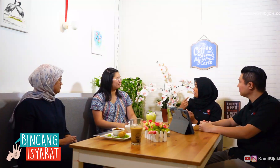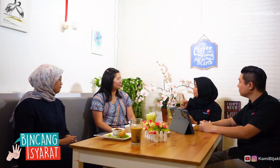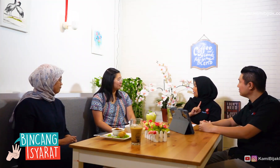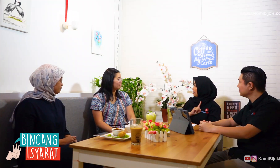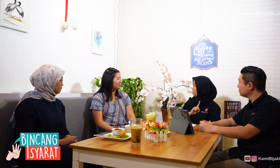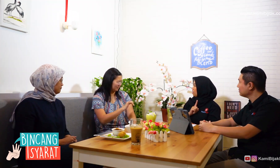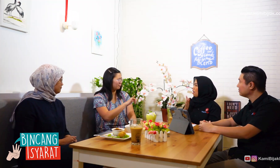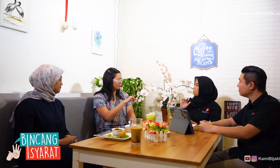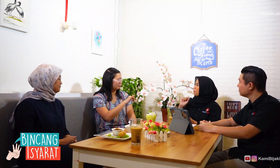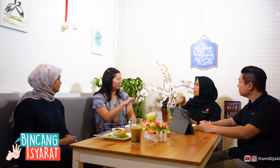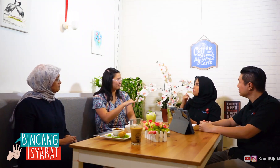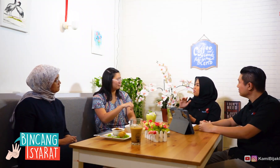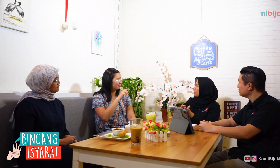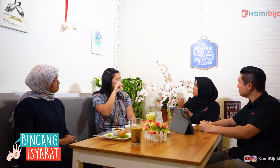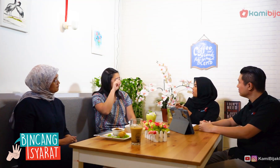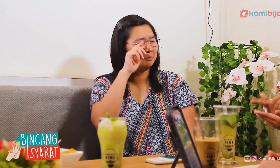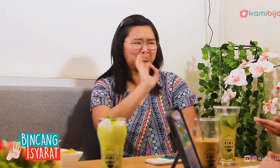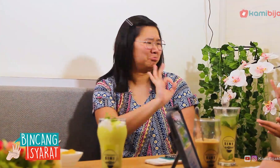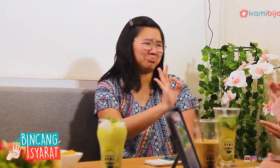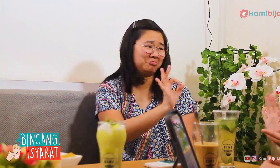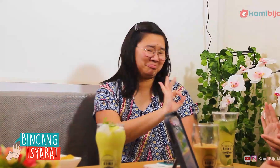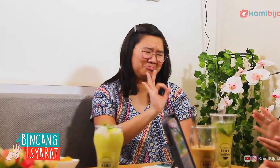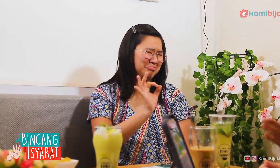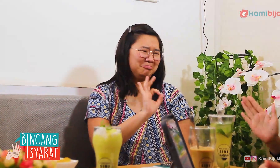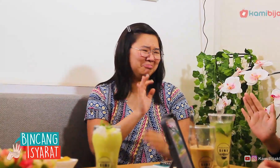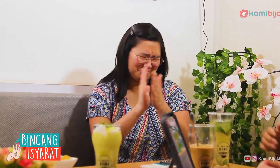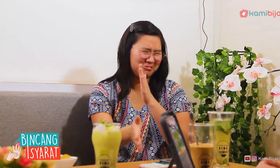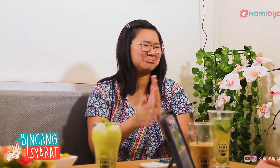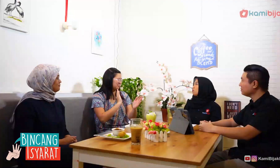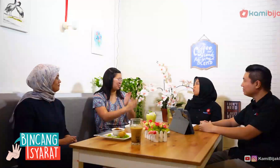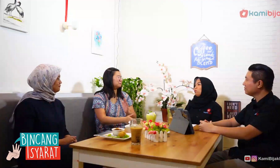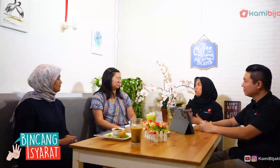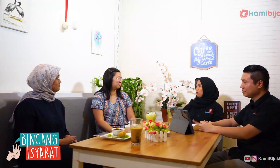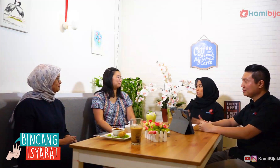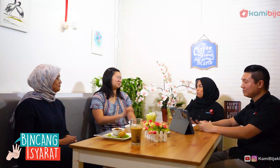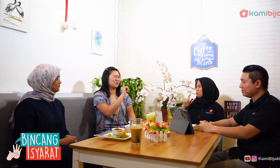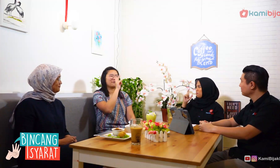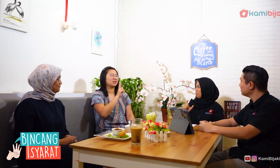Use the JBI services? No. I immediately communicated by-self Wow amazing!